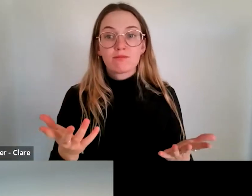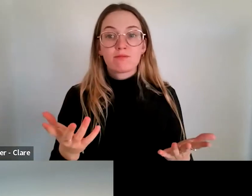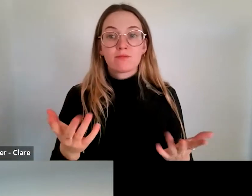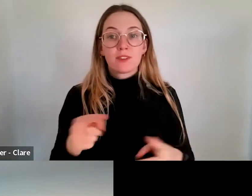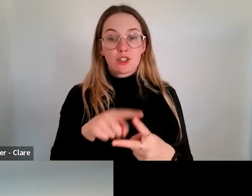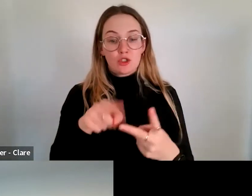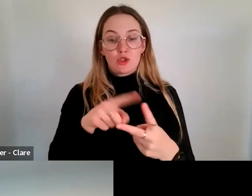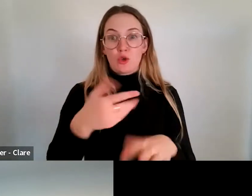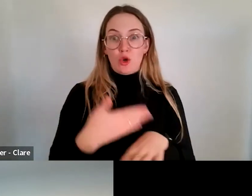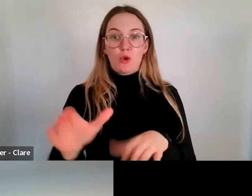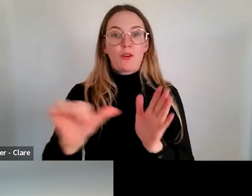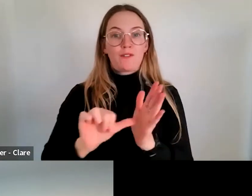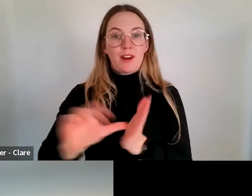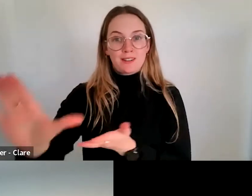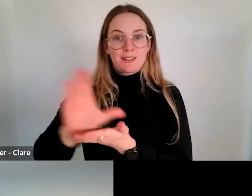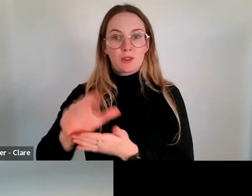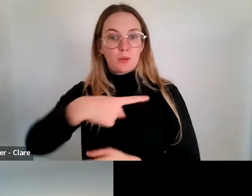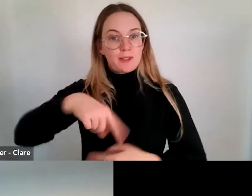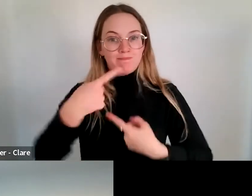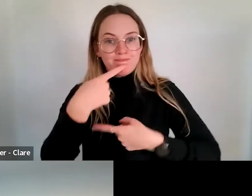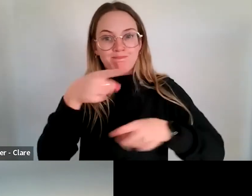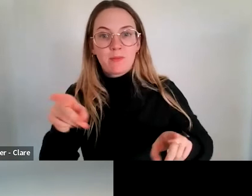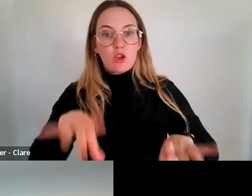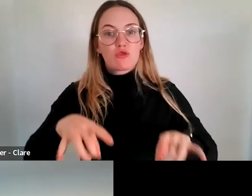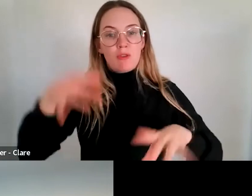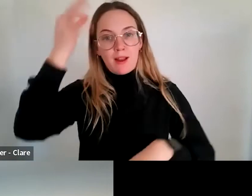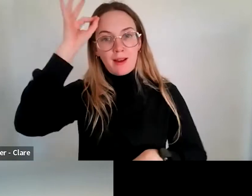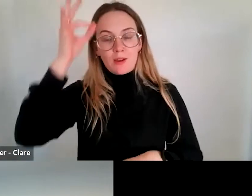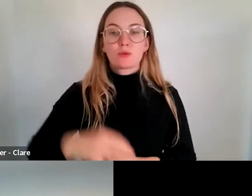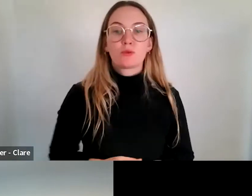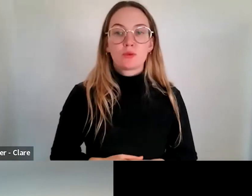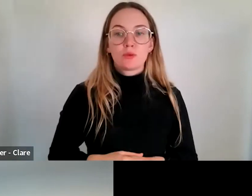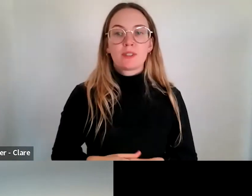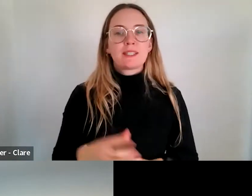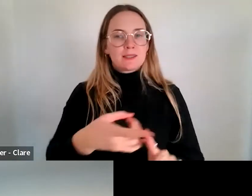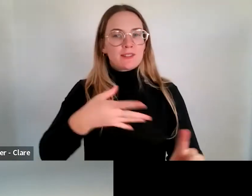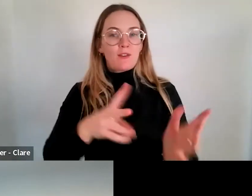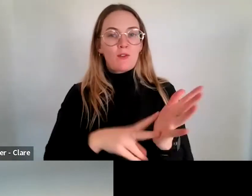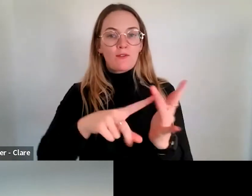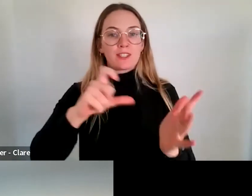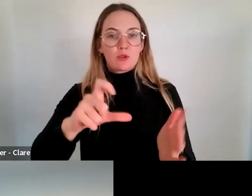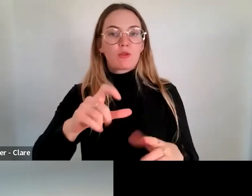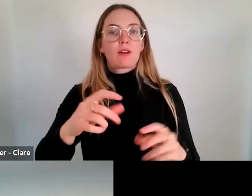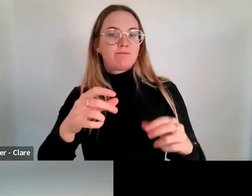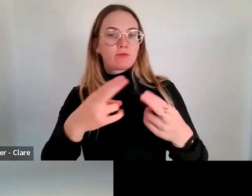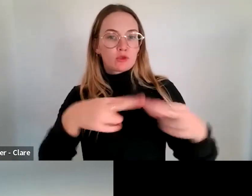funding opportunities that we've announced at the Australia Council for Victorian circus and physical theatre. And so what we really want to do today